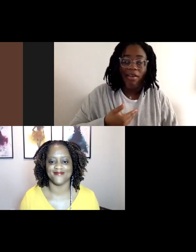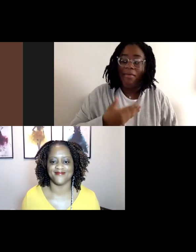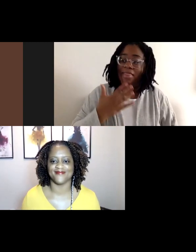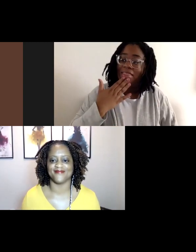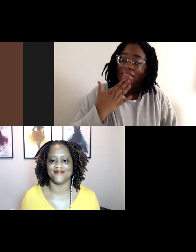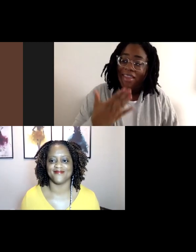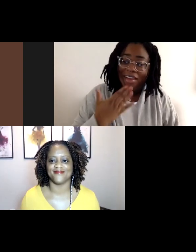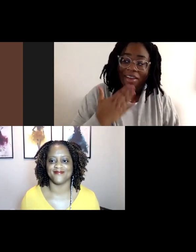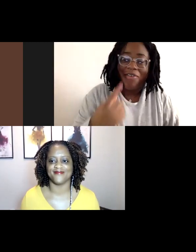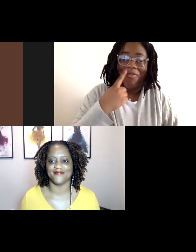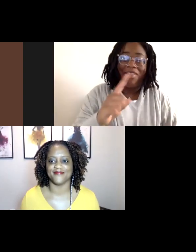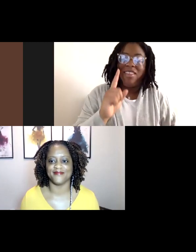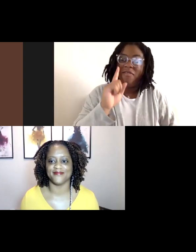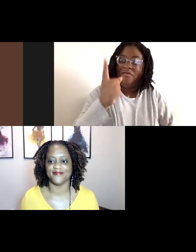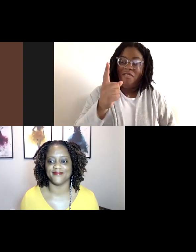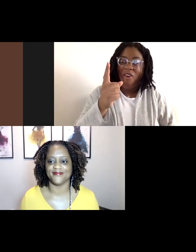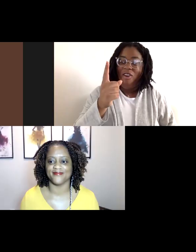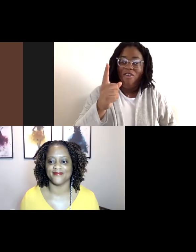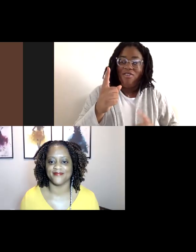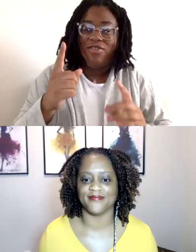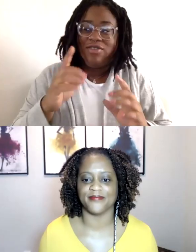for this first session one of eight.